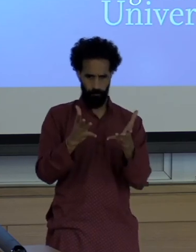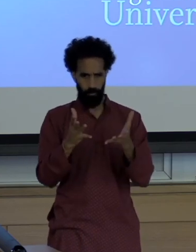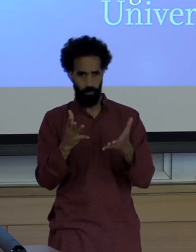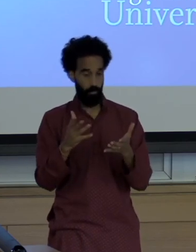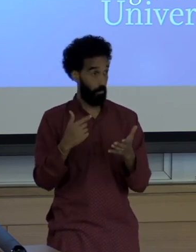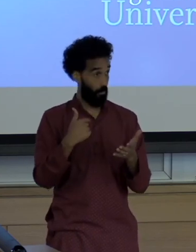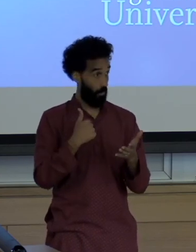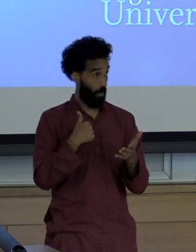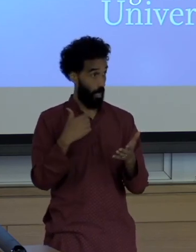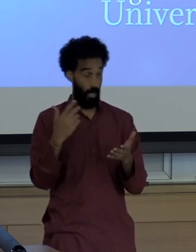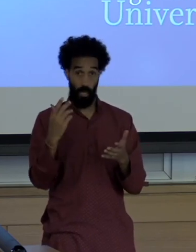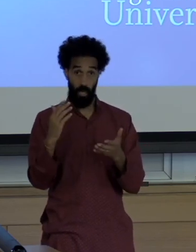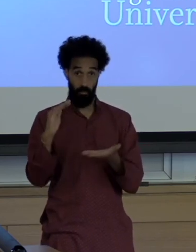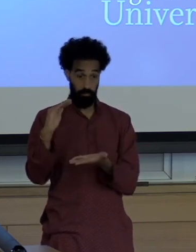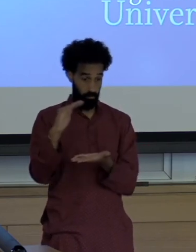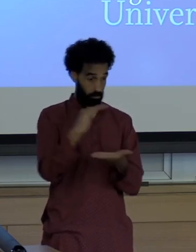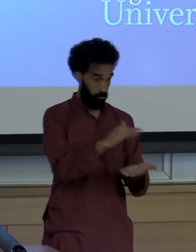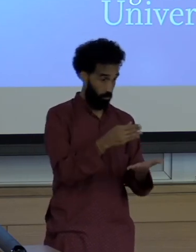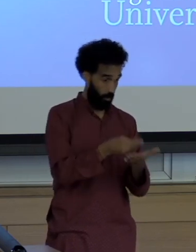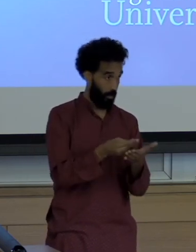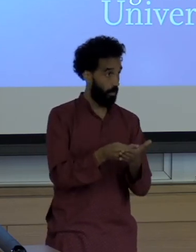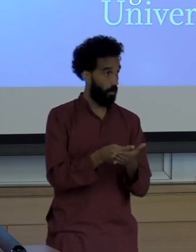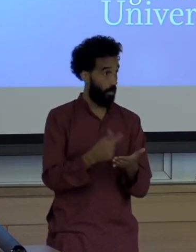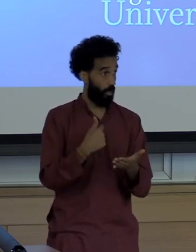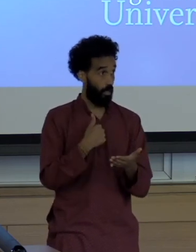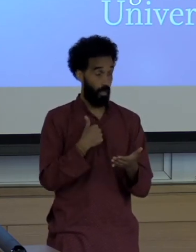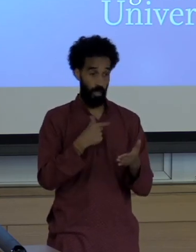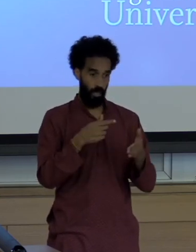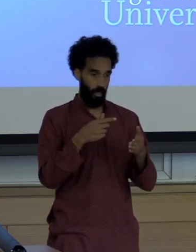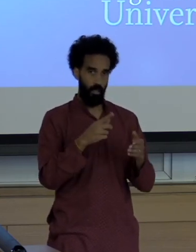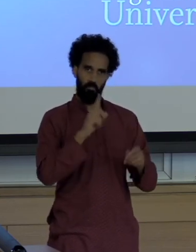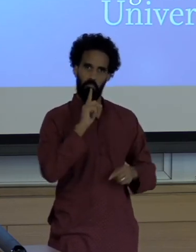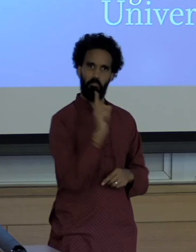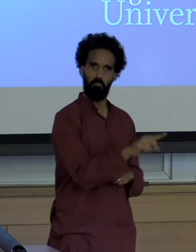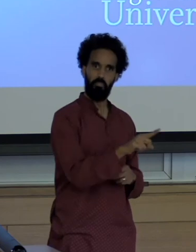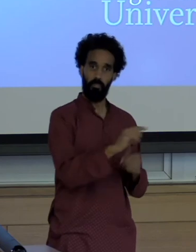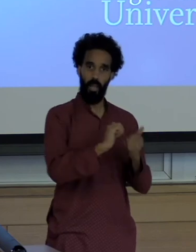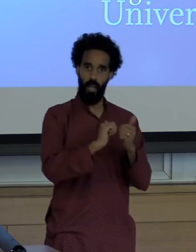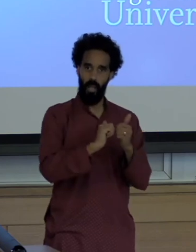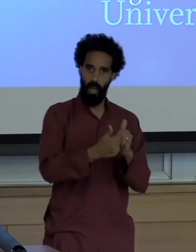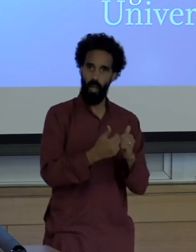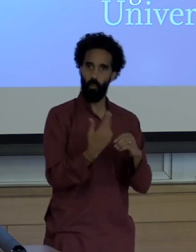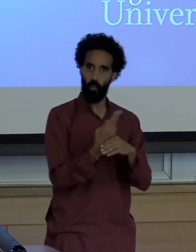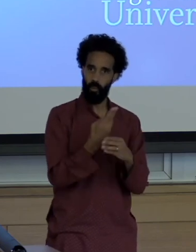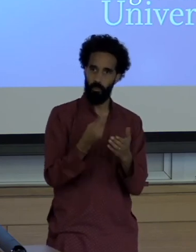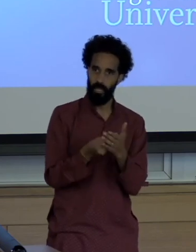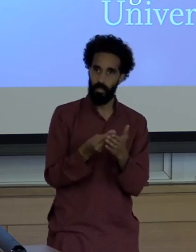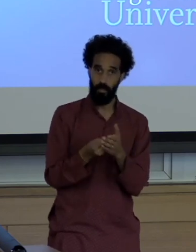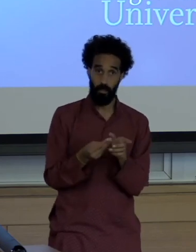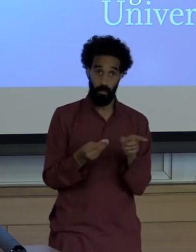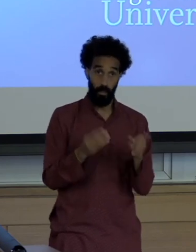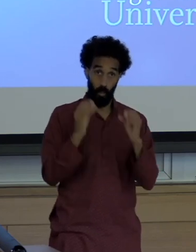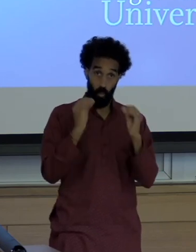Somebody living on that village in tearily does not have the right to have a cell phone or a car